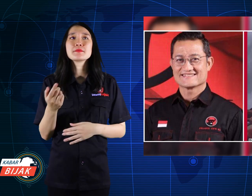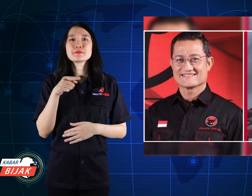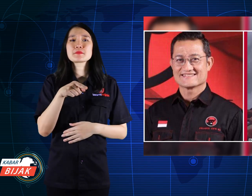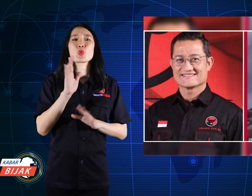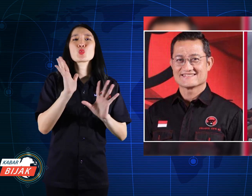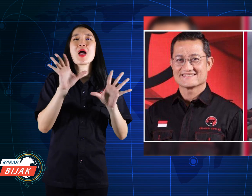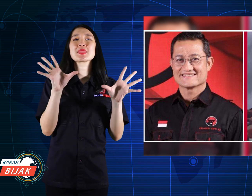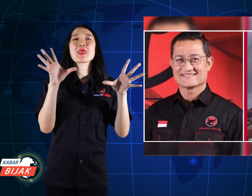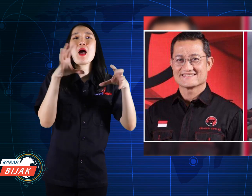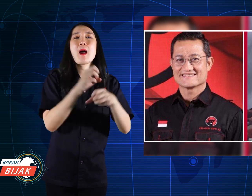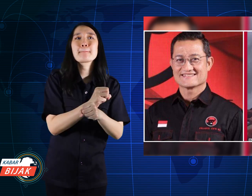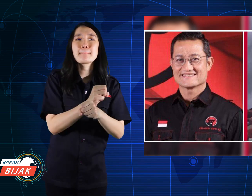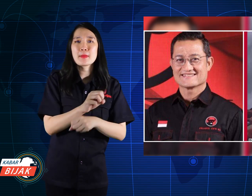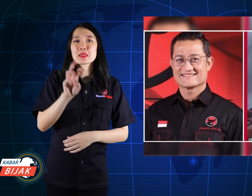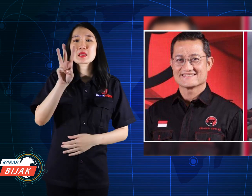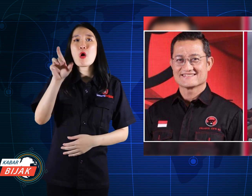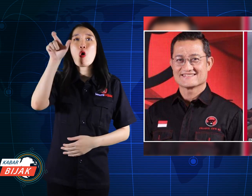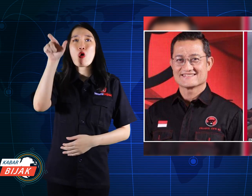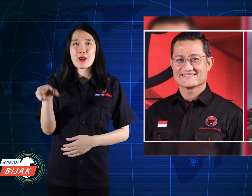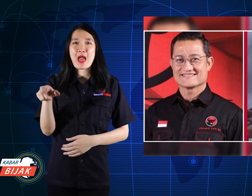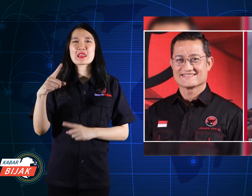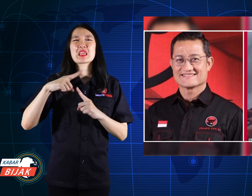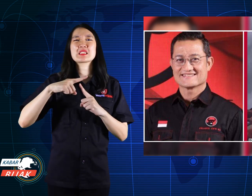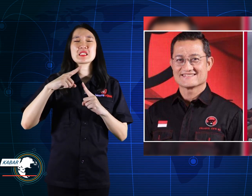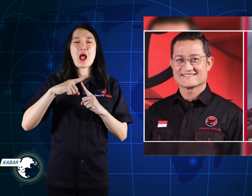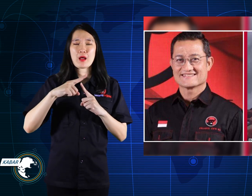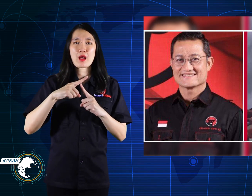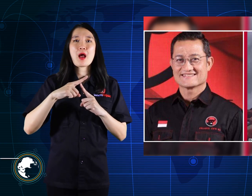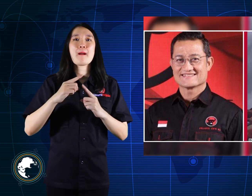Three suspects have been arrested,